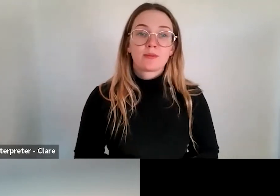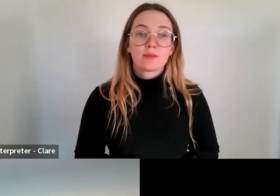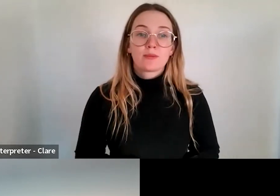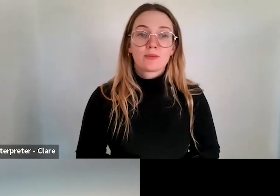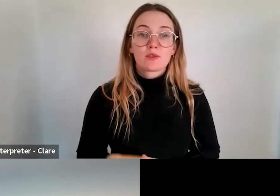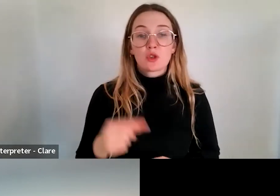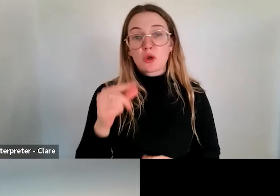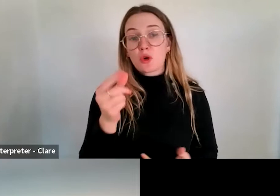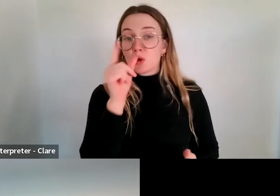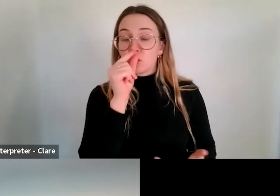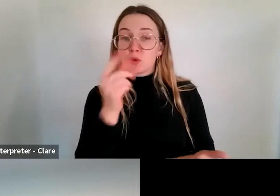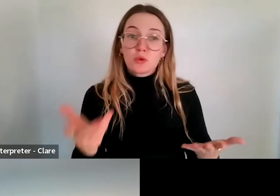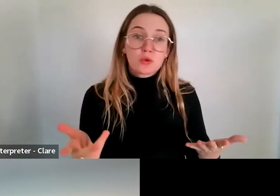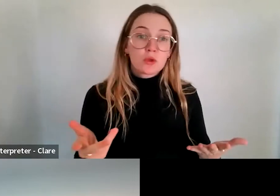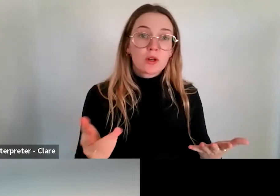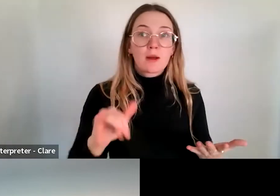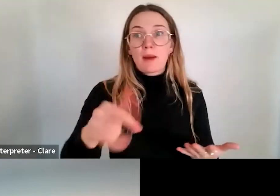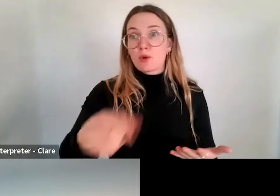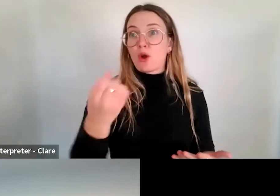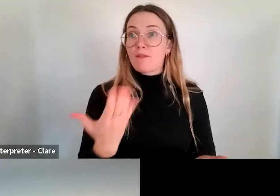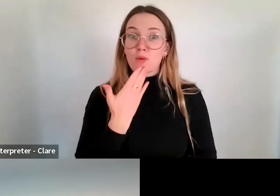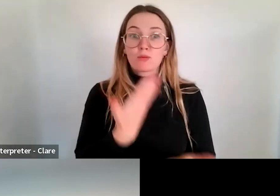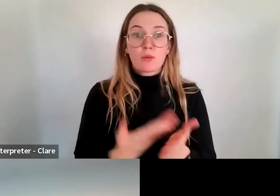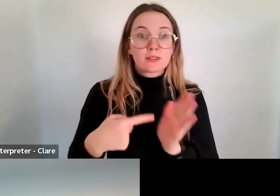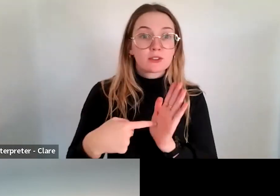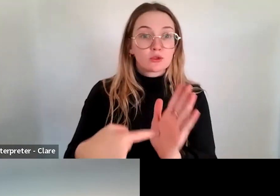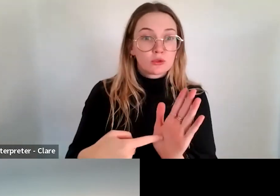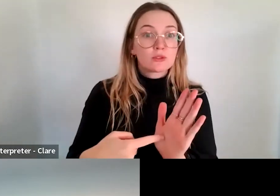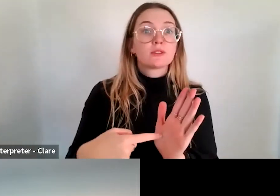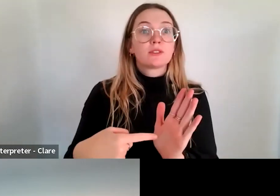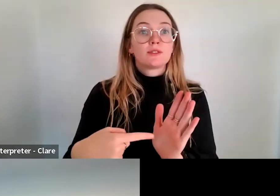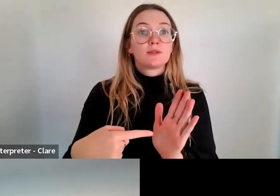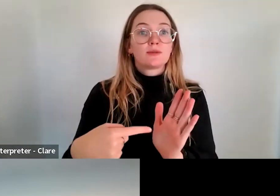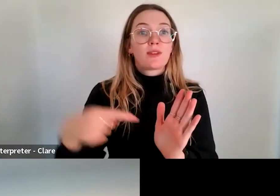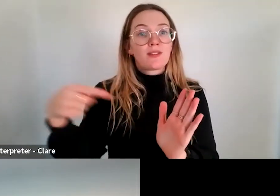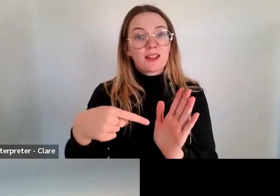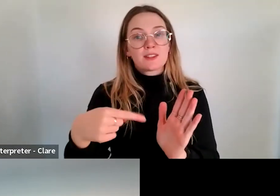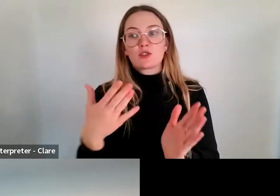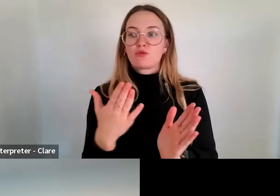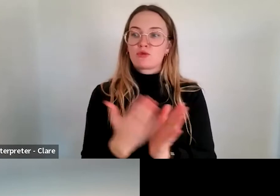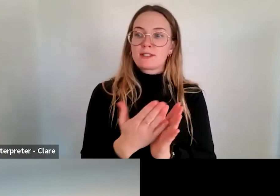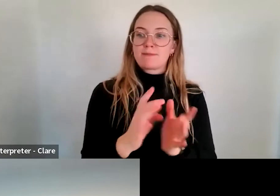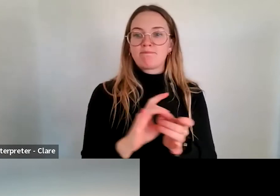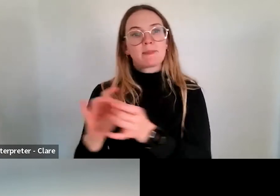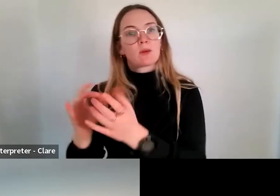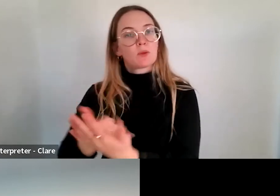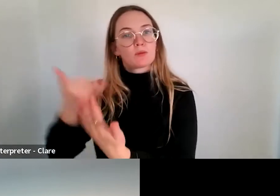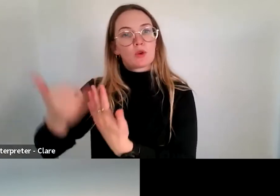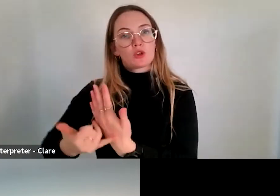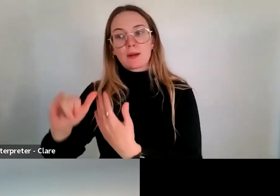mean that you could put a proposition in that speaks to a project that you might want to do multiple development